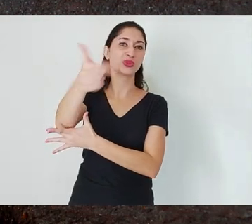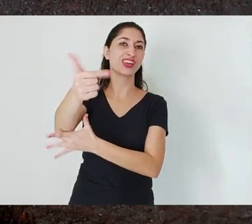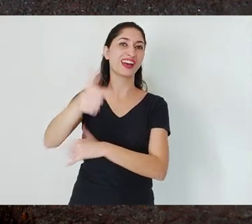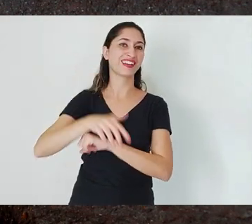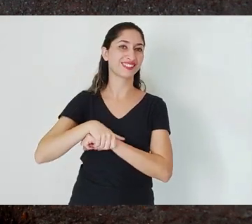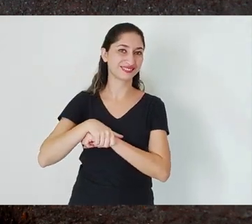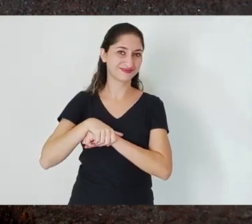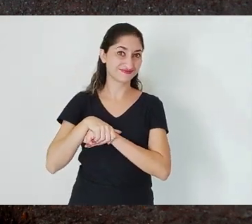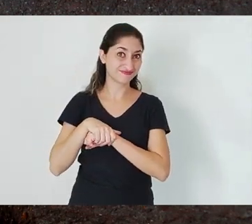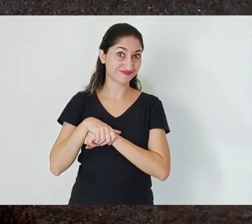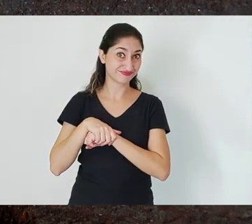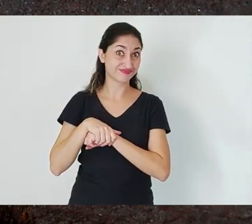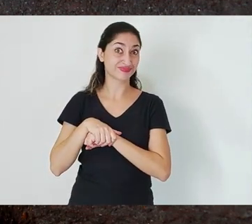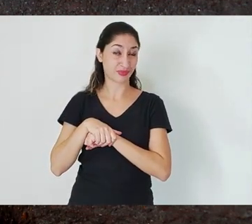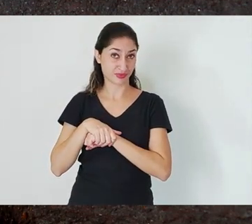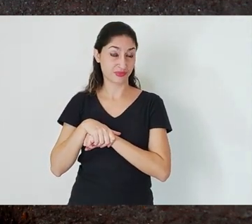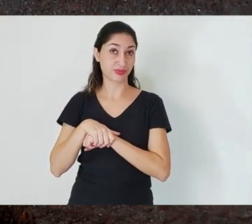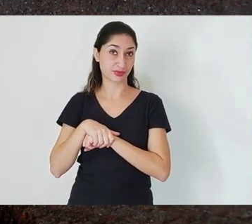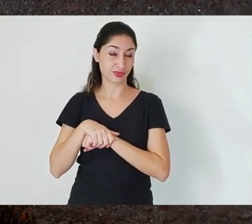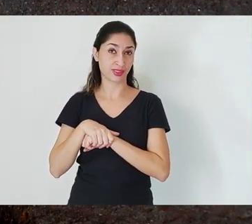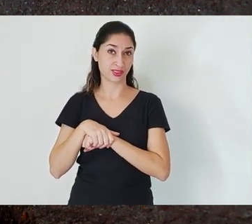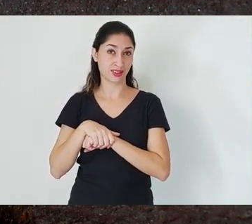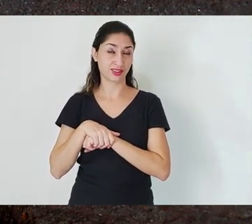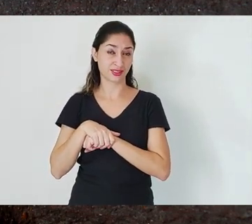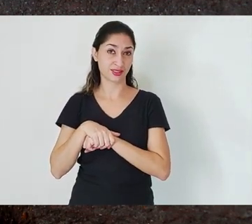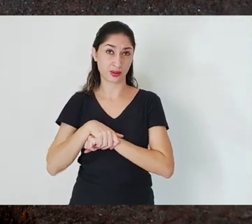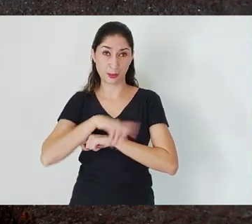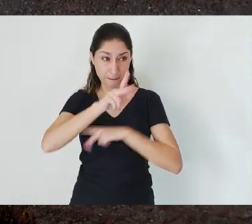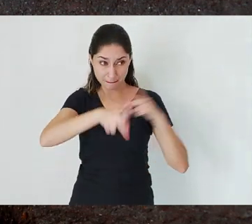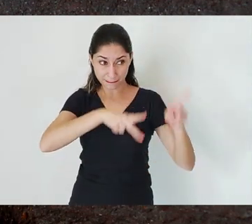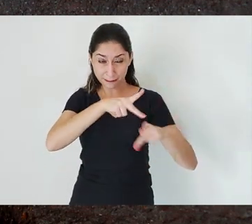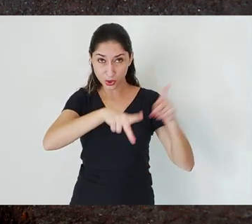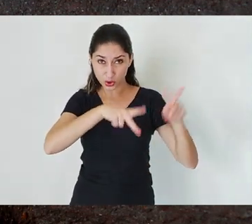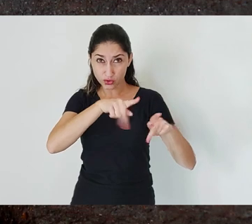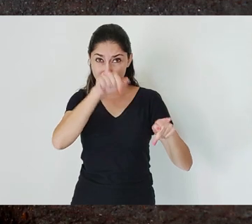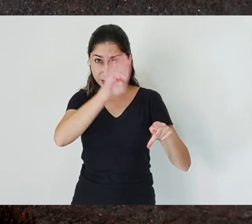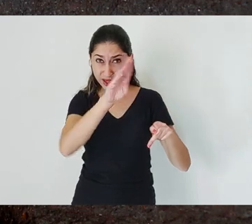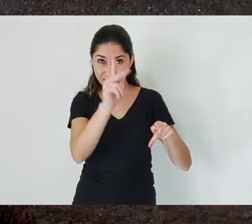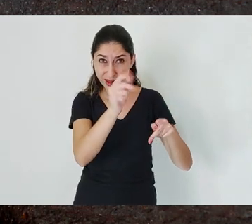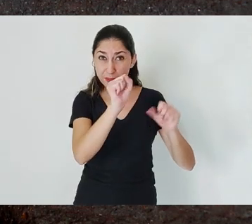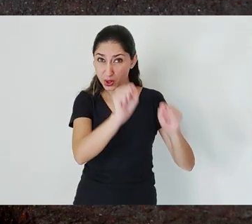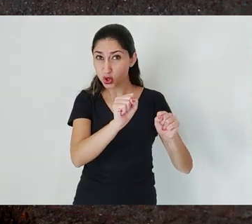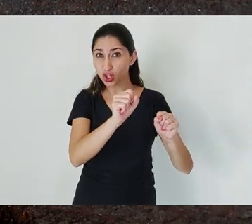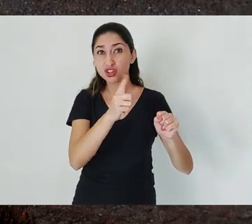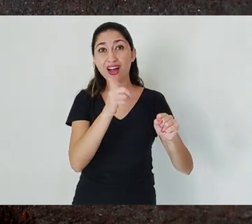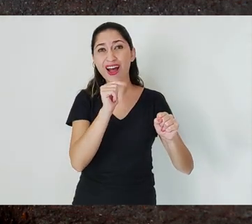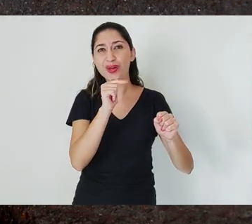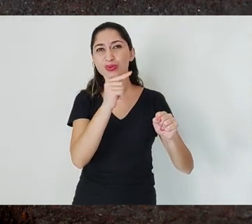the water supply of the the population of this entire region.